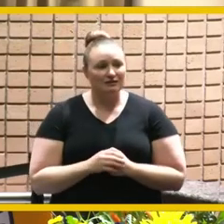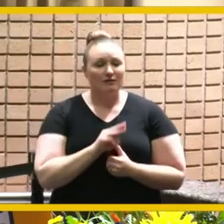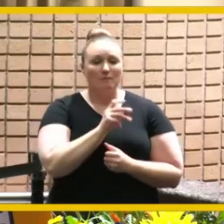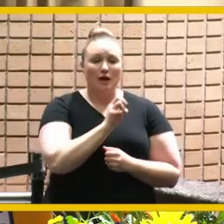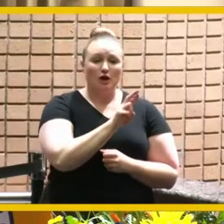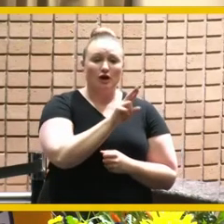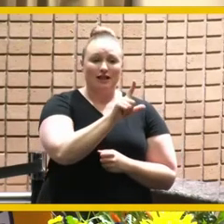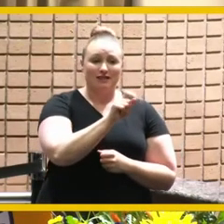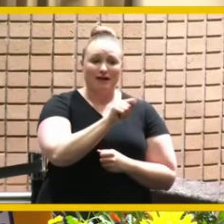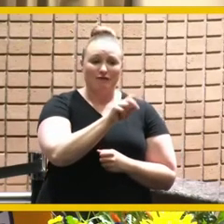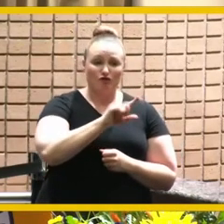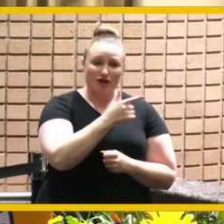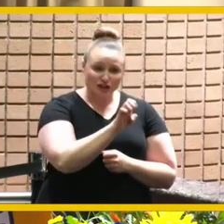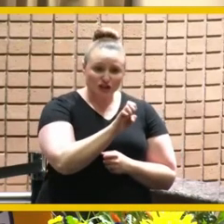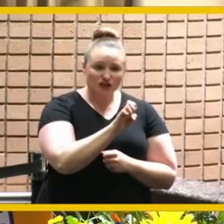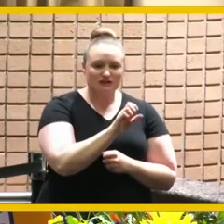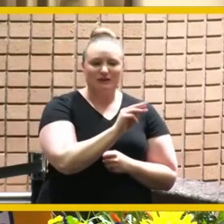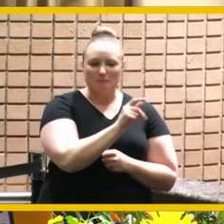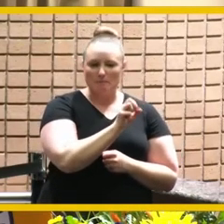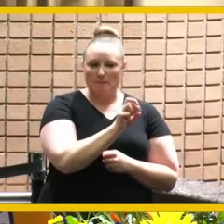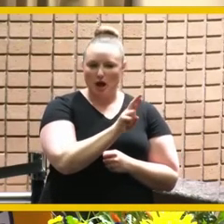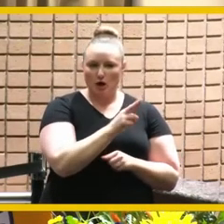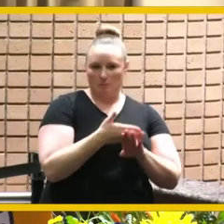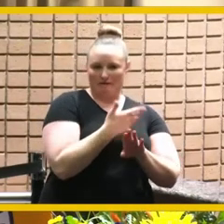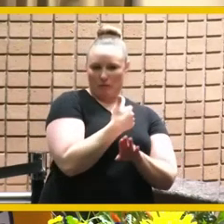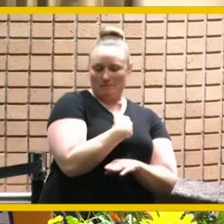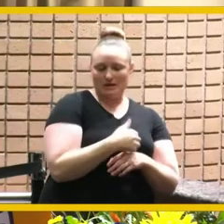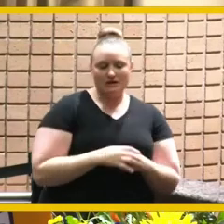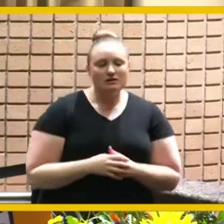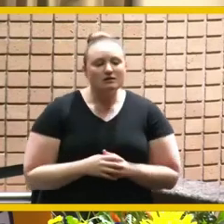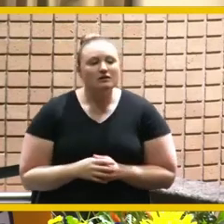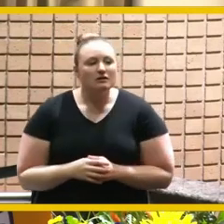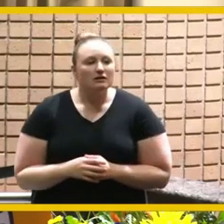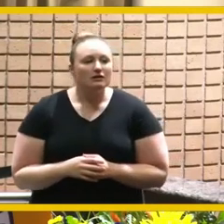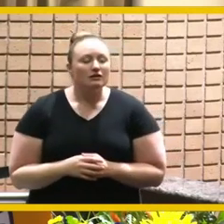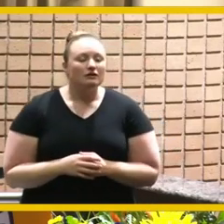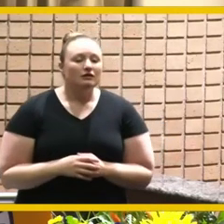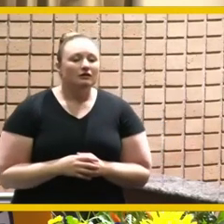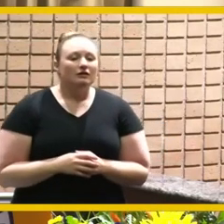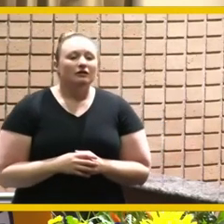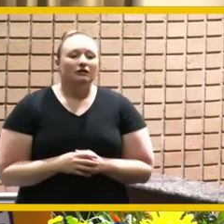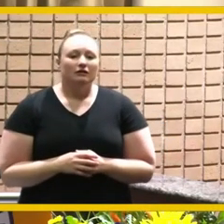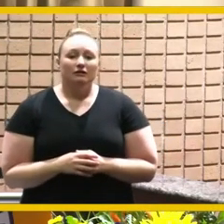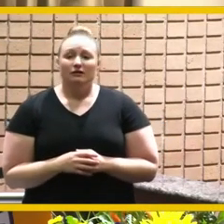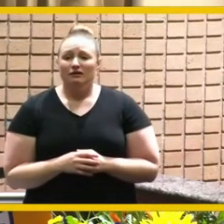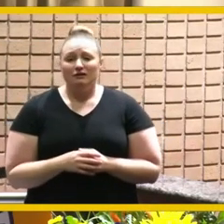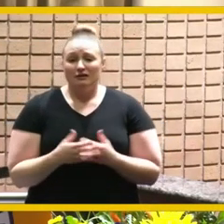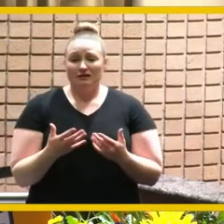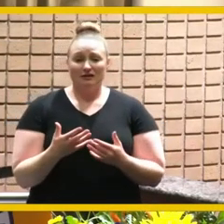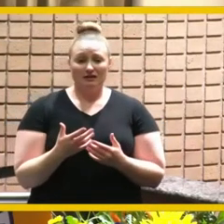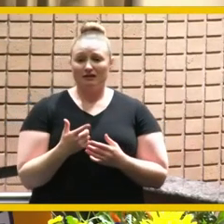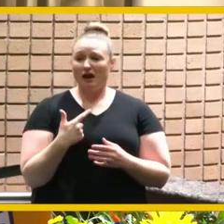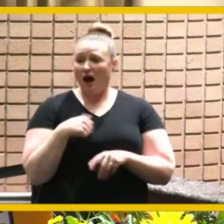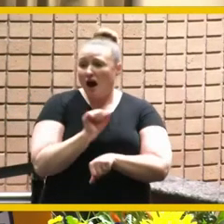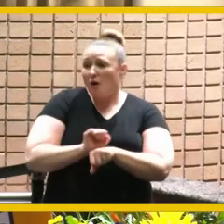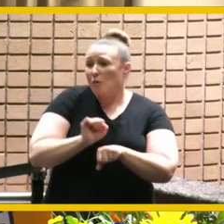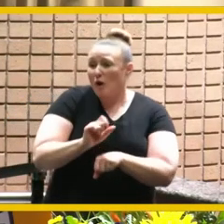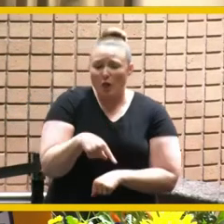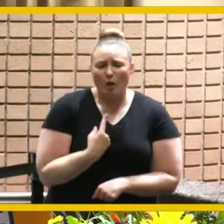preceding me and you can't do anything as a mayor without awesome staff and i have had awesome staff